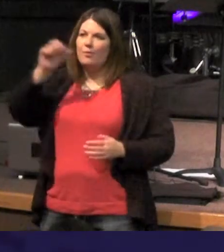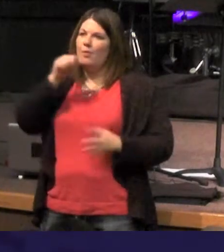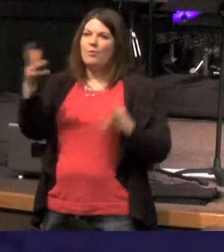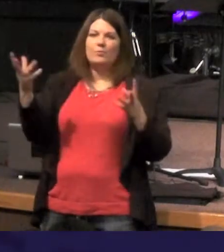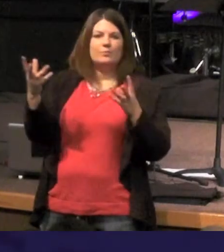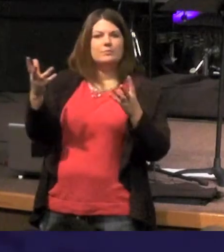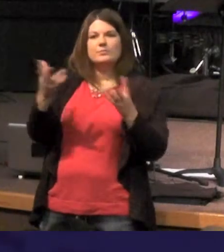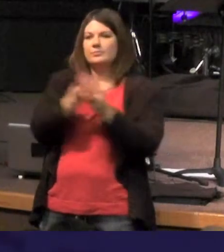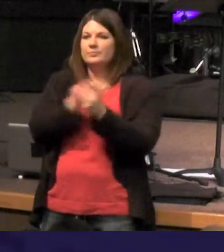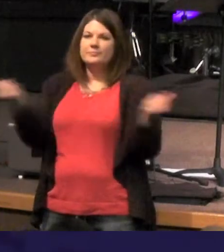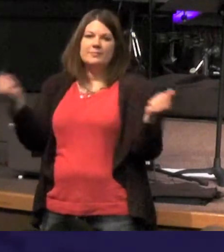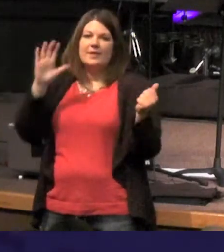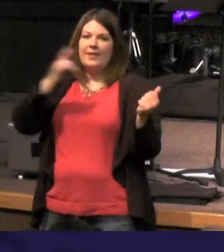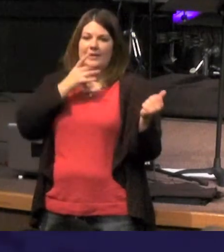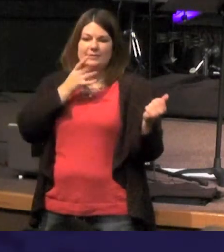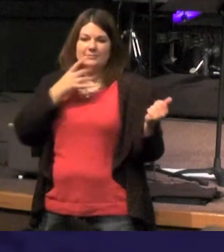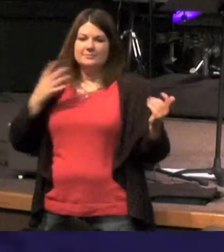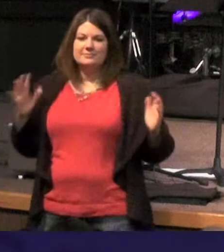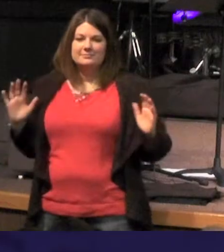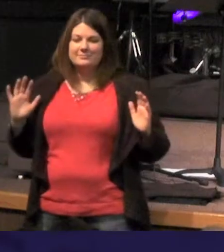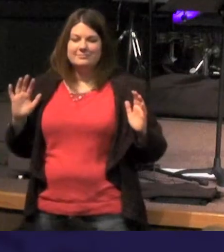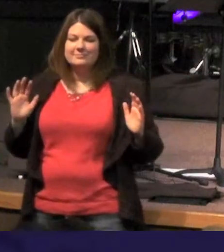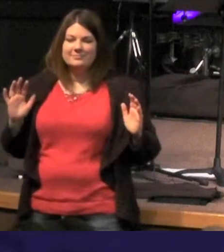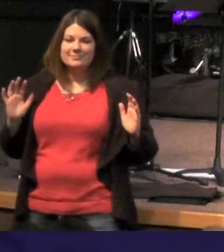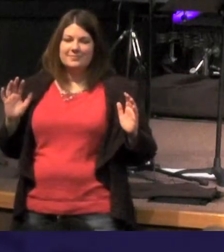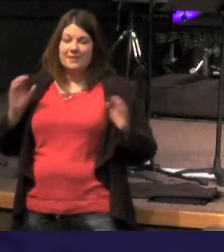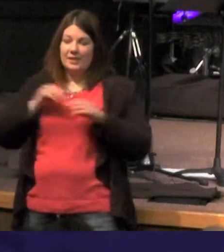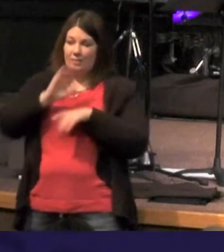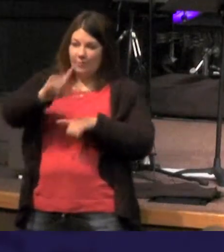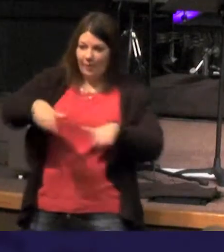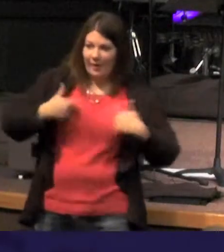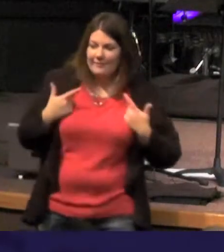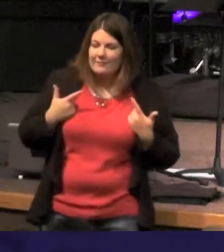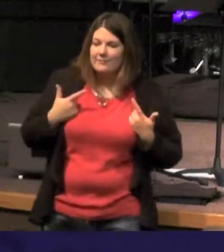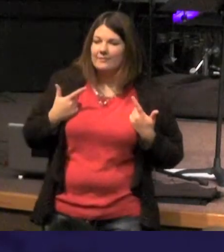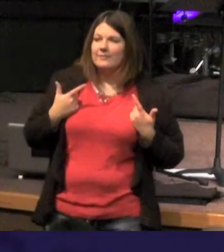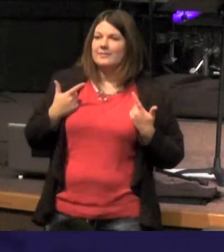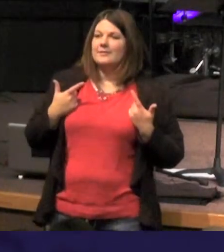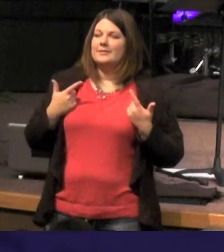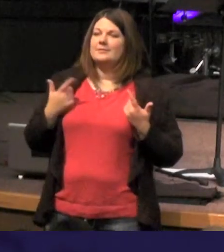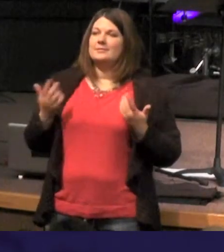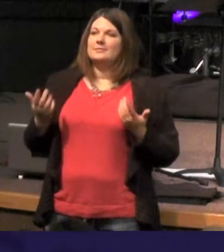God's light in your life